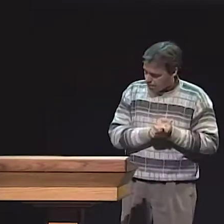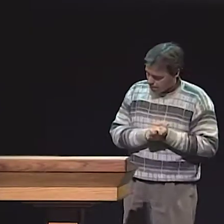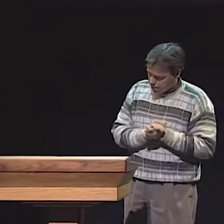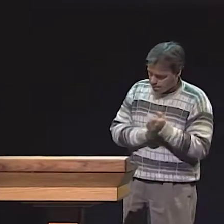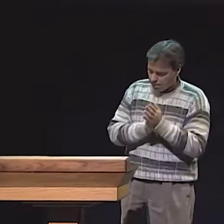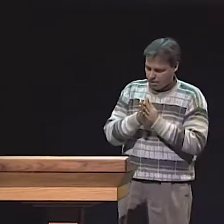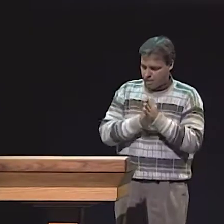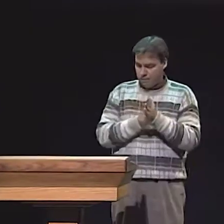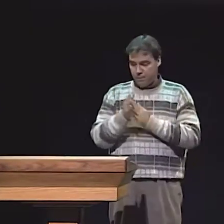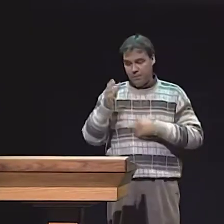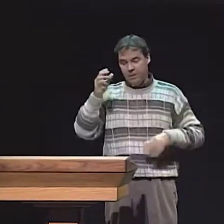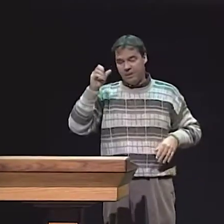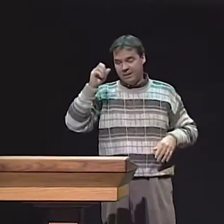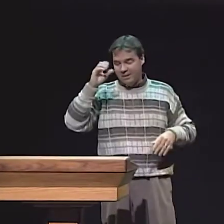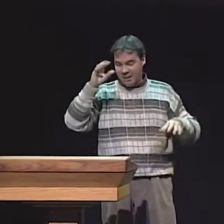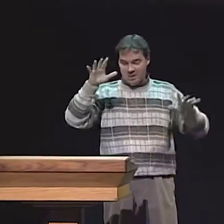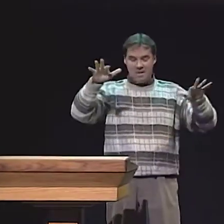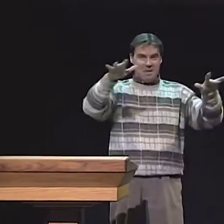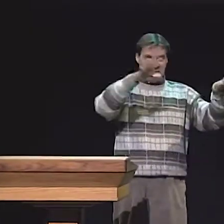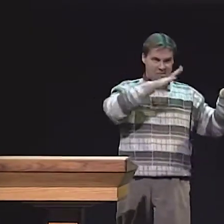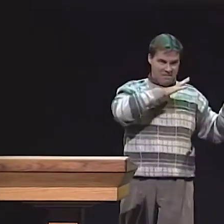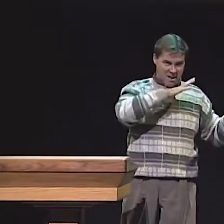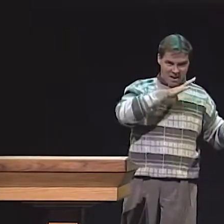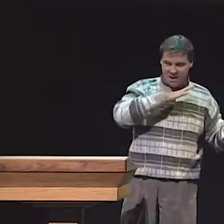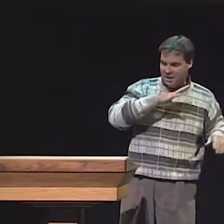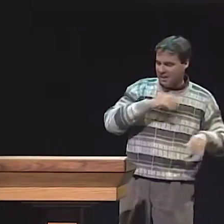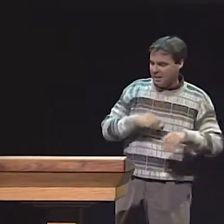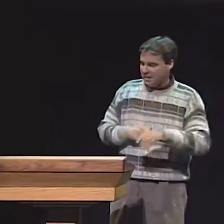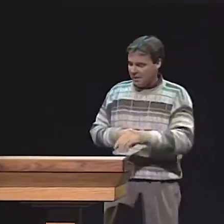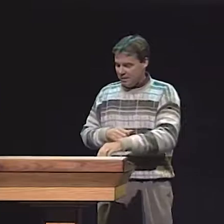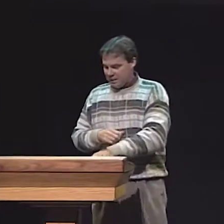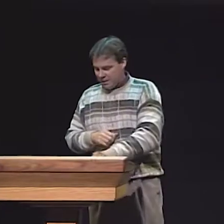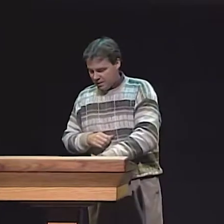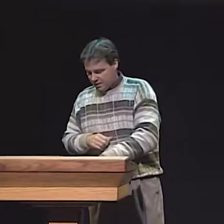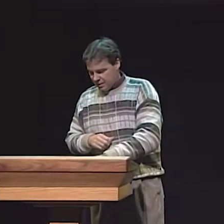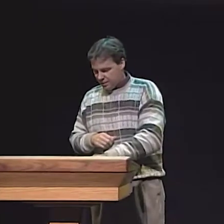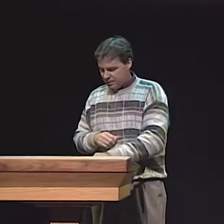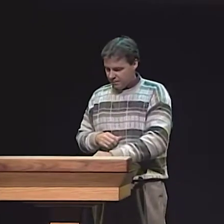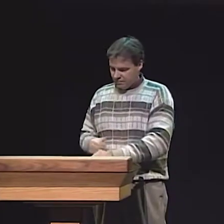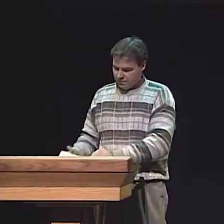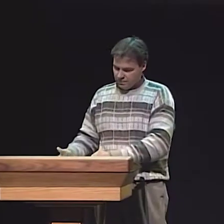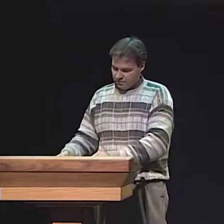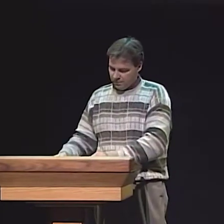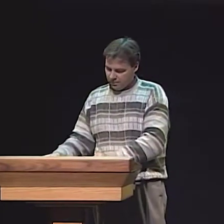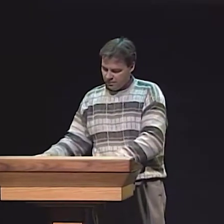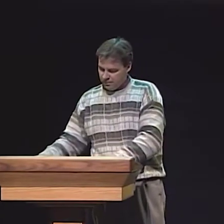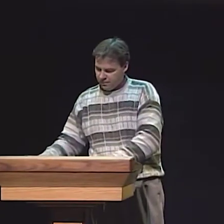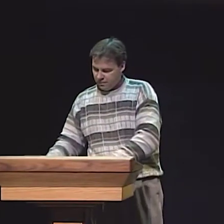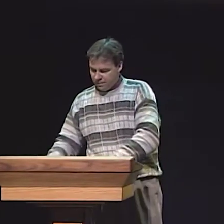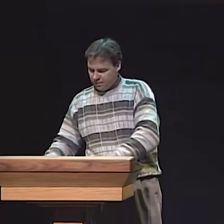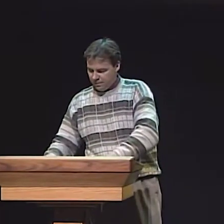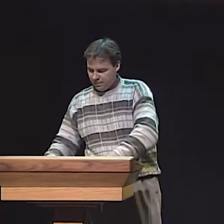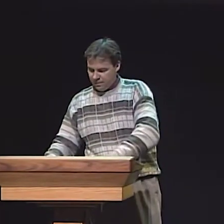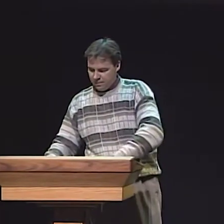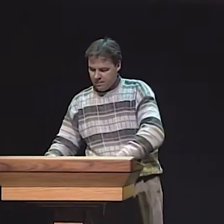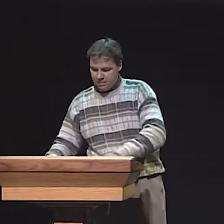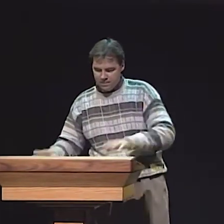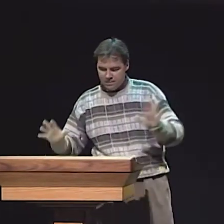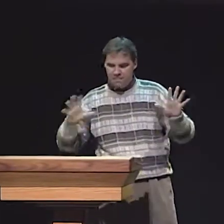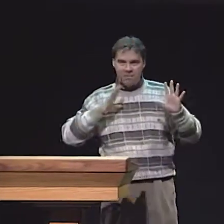DID THESE WORK--DID IT WORK OUT TO HELP THE DEAF CHILDREN LEARN ASL BETTER? SO, THAT WAS OUR--OUR PROJECT